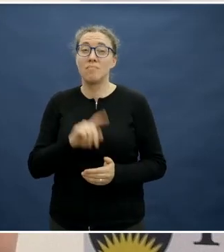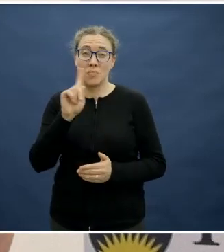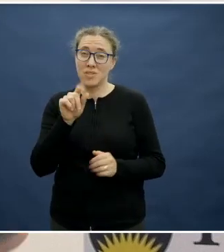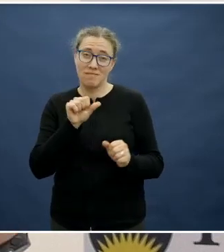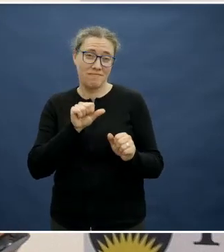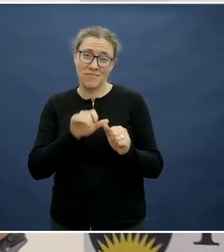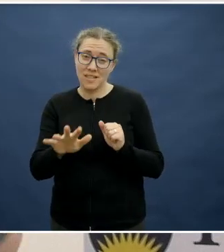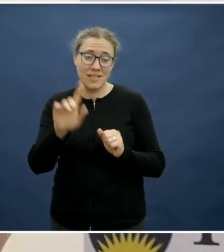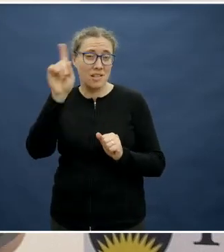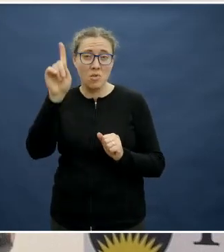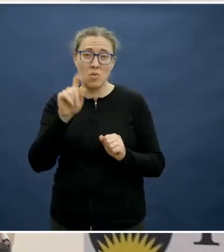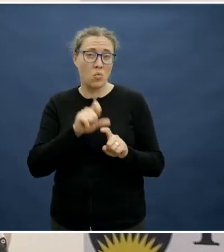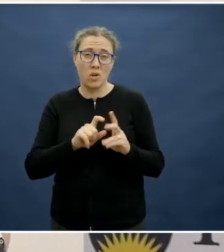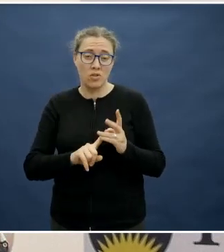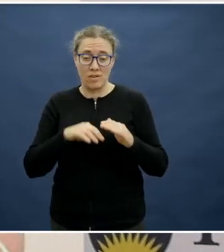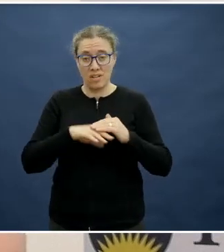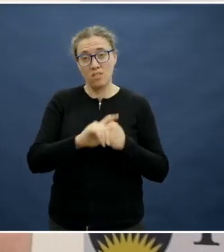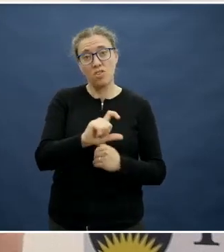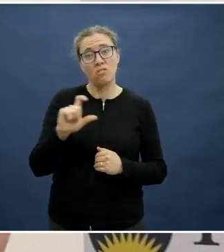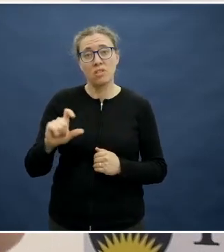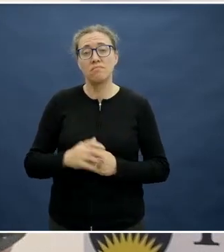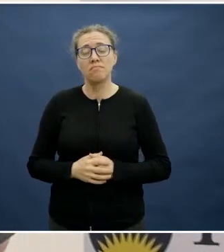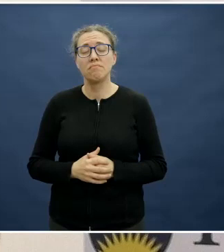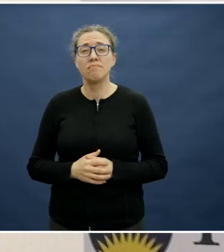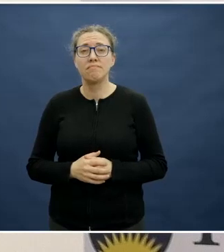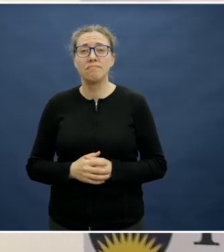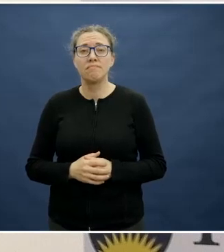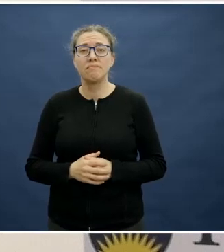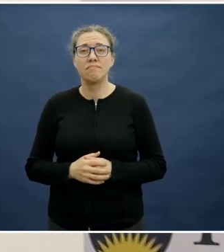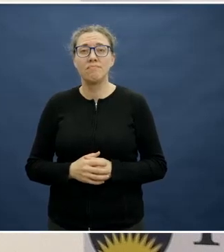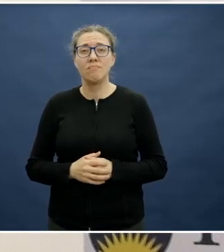We're already doing this in childcare, which is where children are spending an increasing